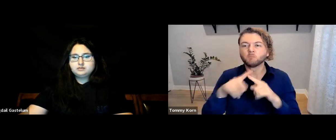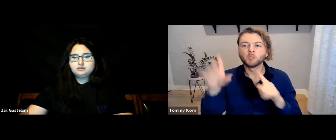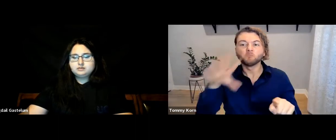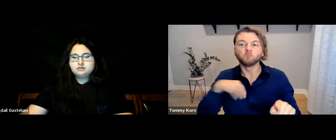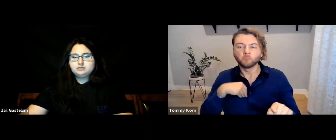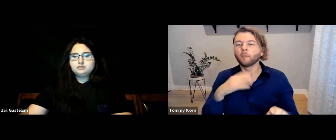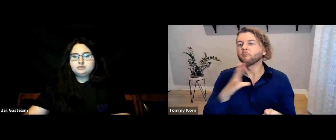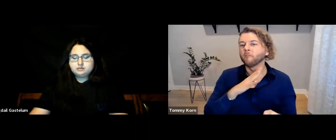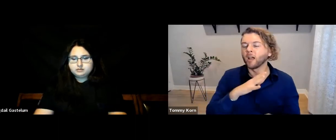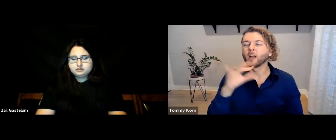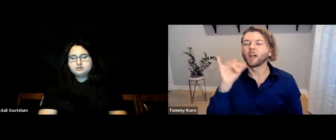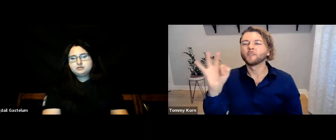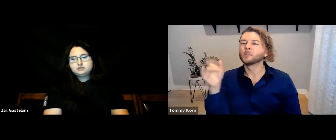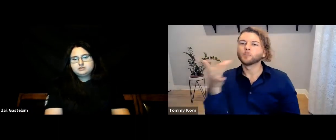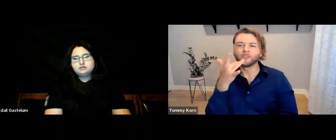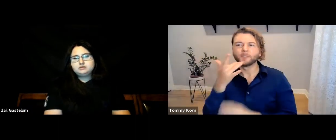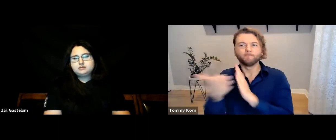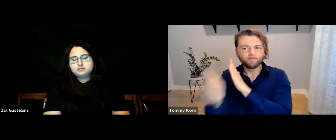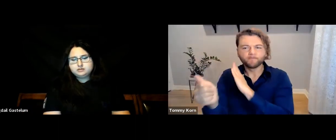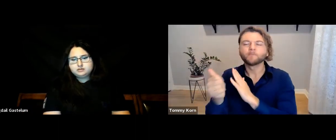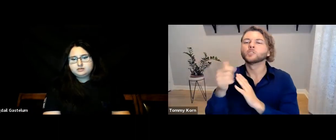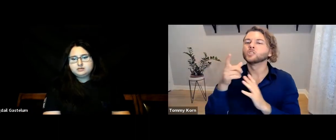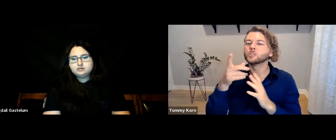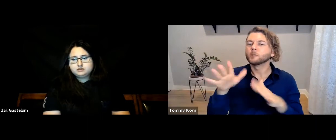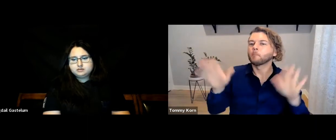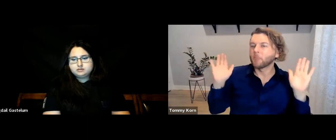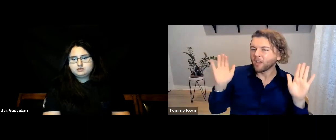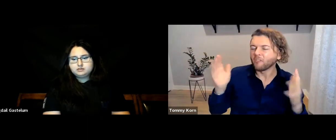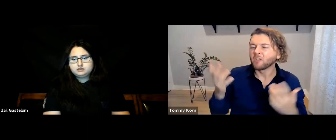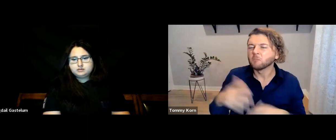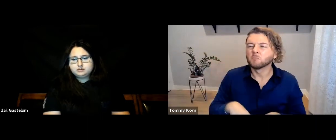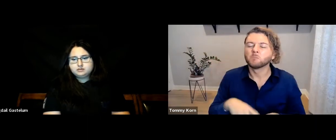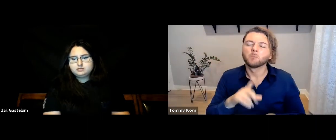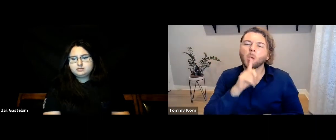you can go ahead with that. But if they need a skilled interpreter, be ready to not take the job.